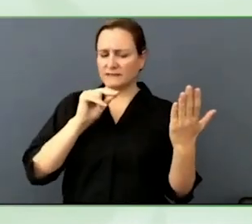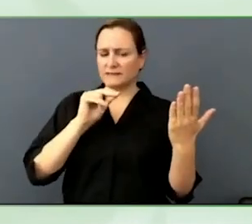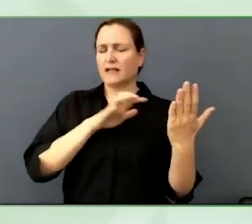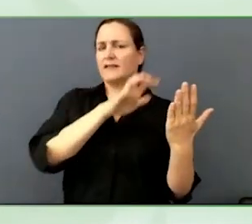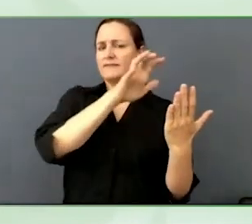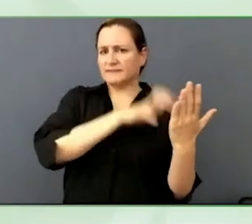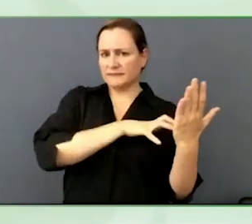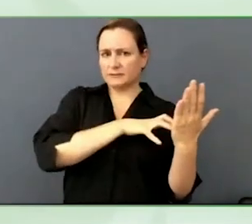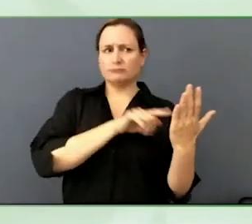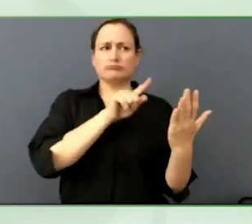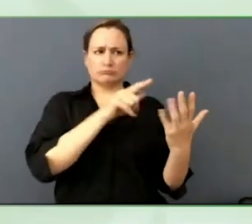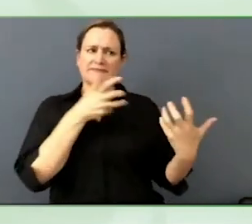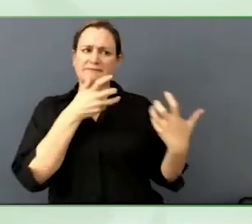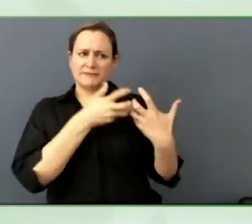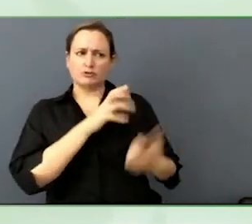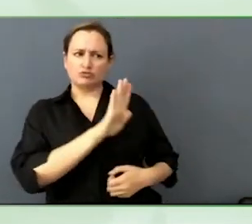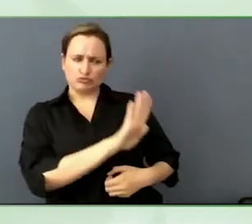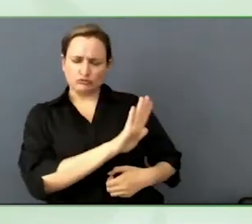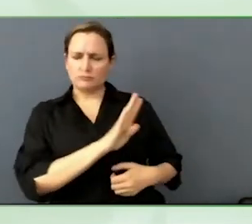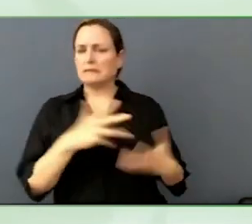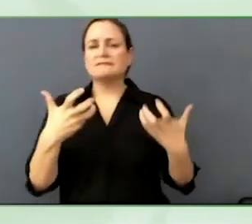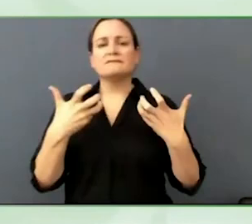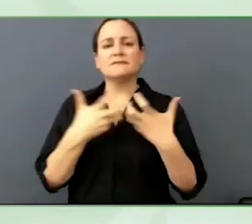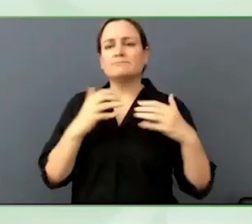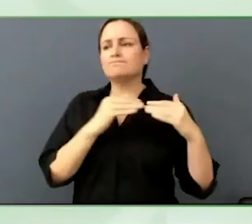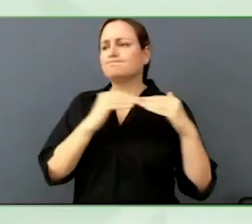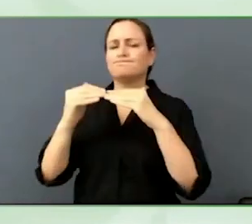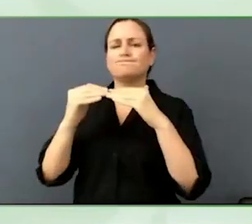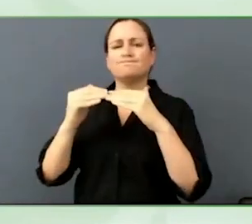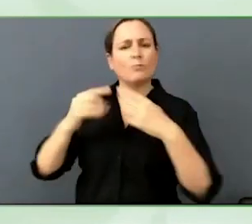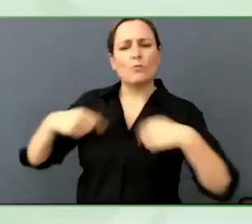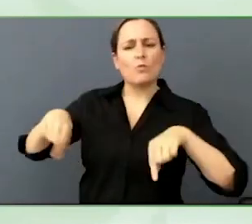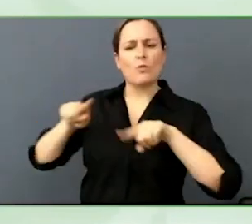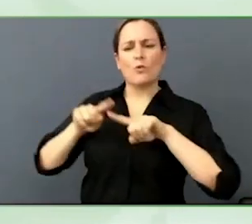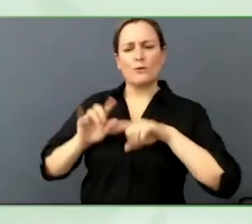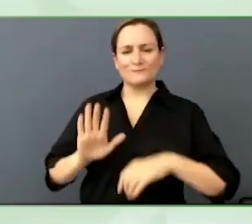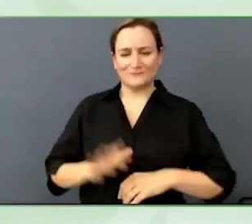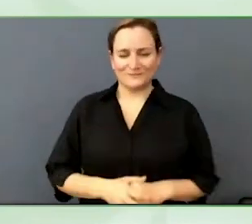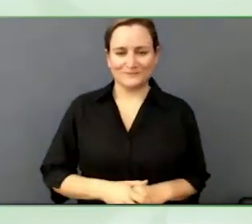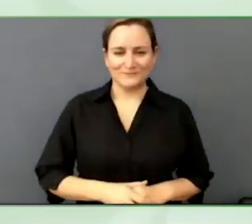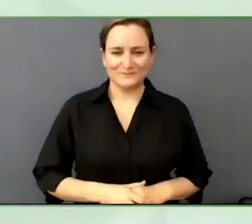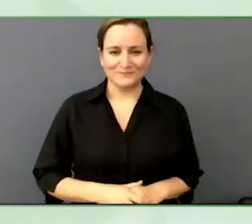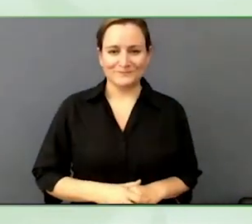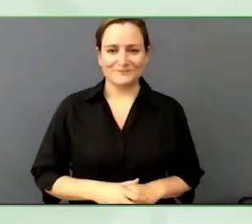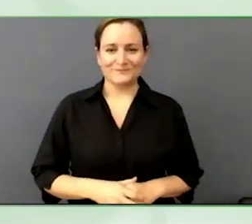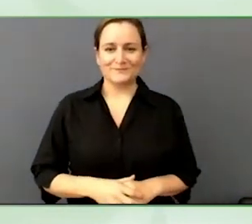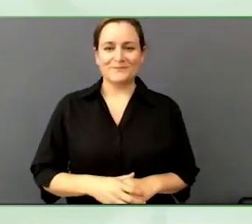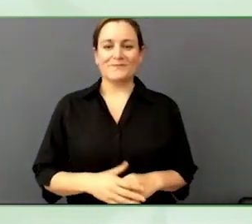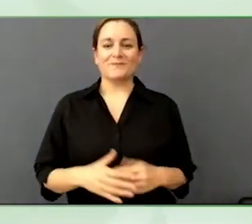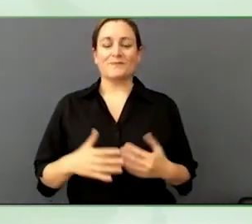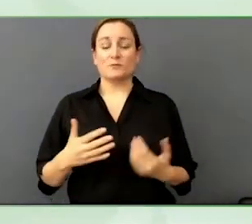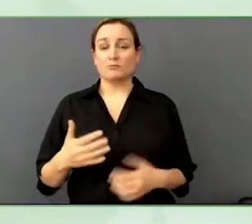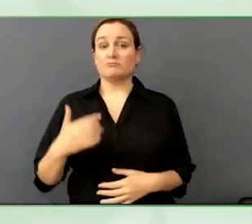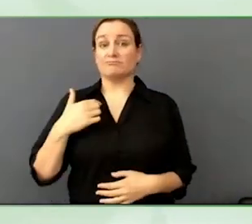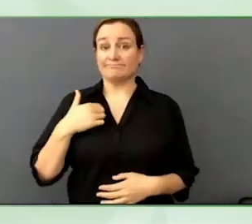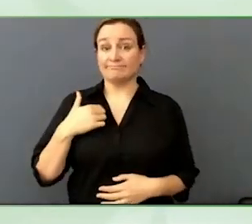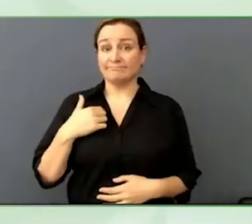At a higher level, the way we always thought about speech recognition is it is a tool, it is not the answer, it is a tool.